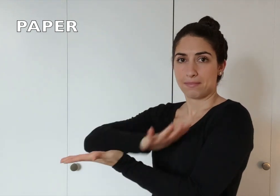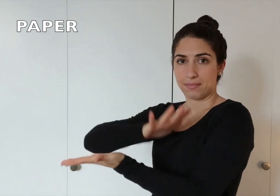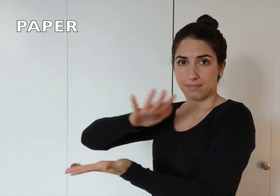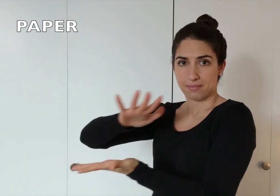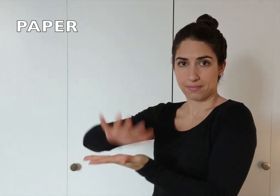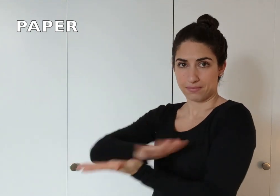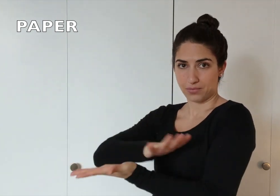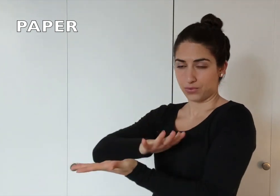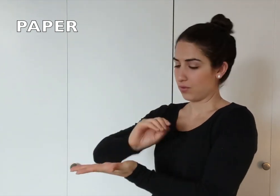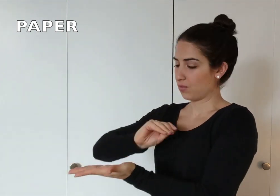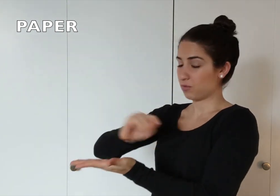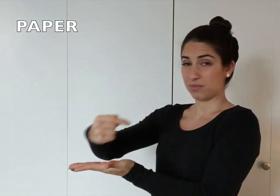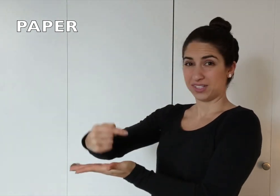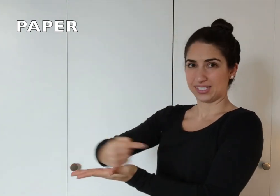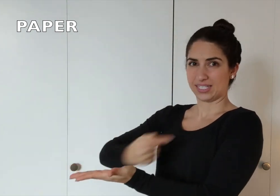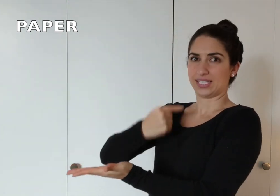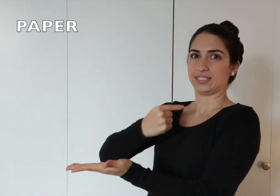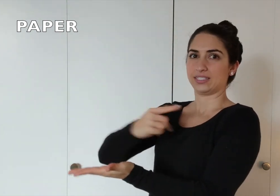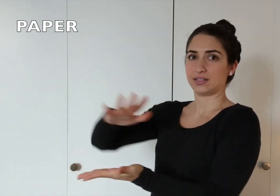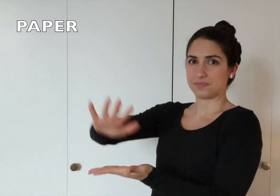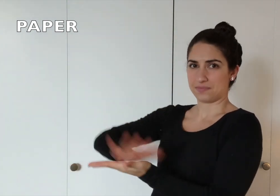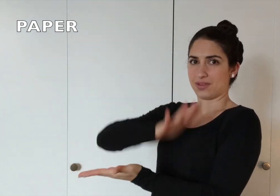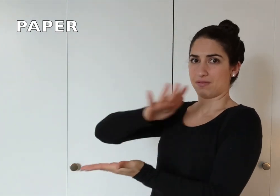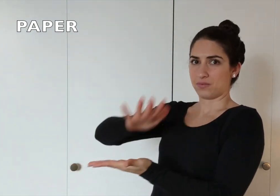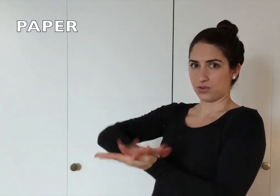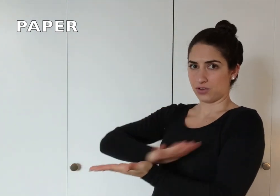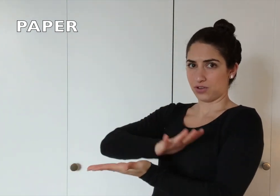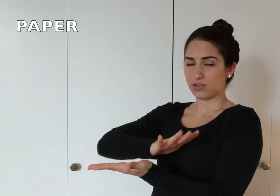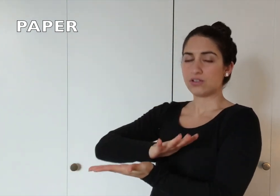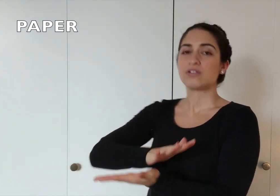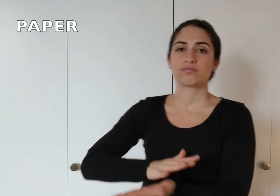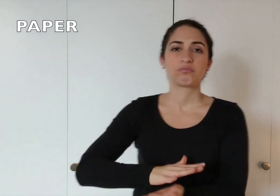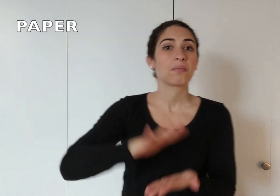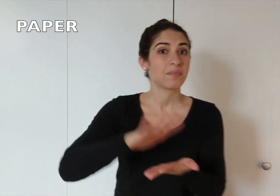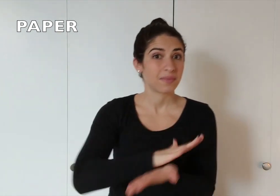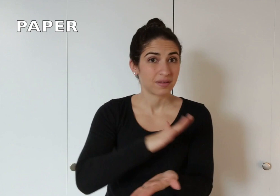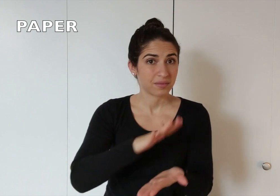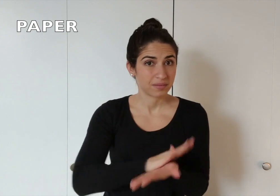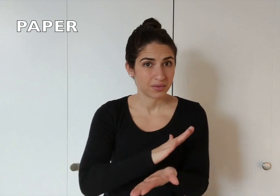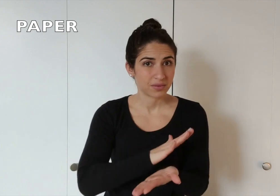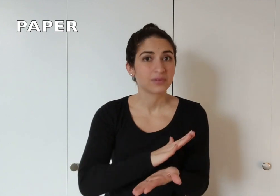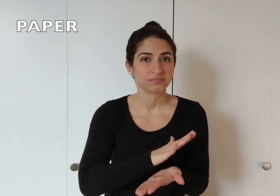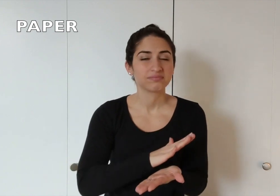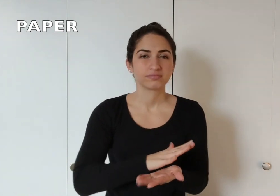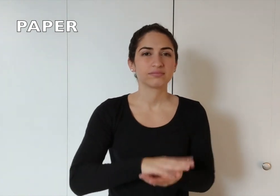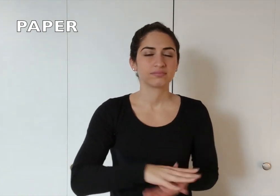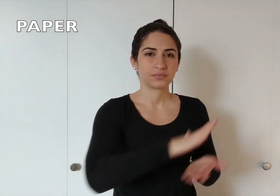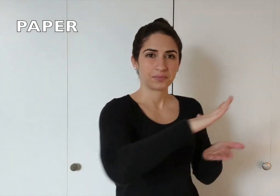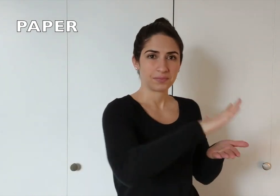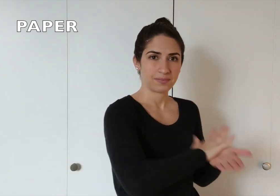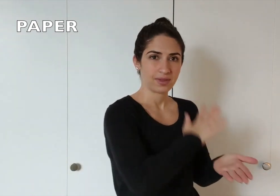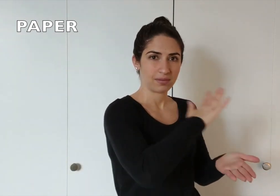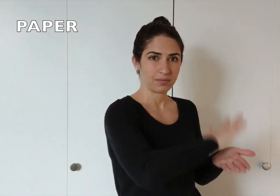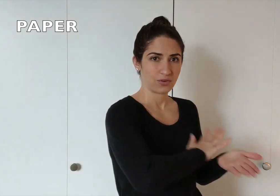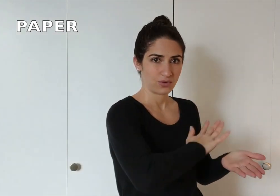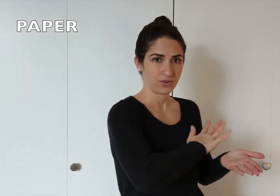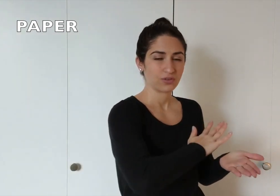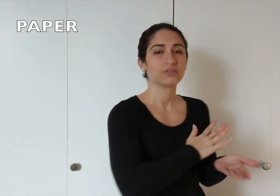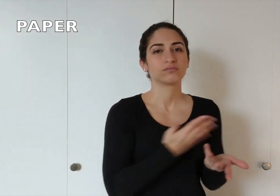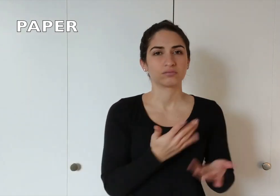PAPER - the movement is in toward you. PAPER